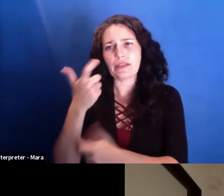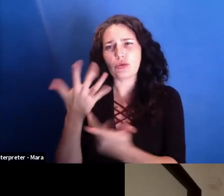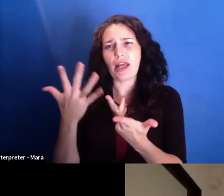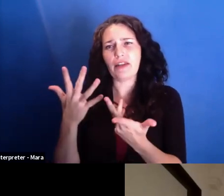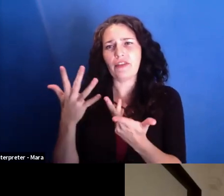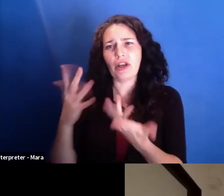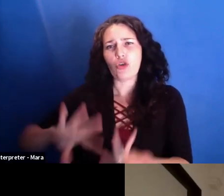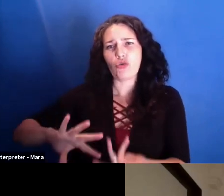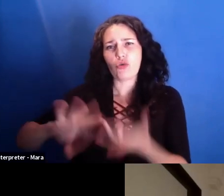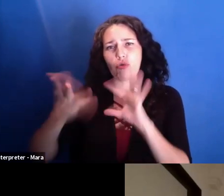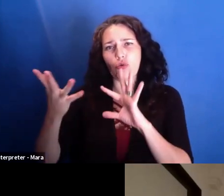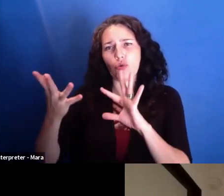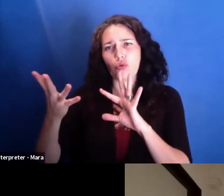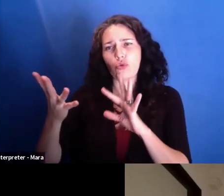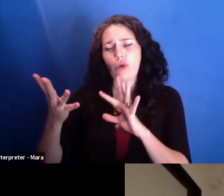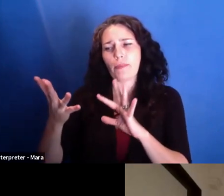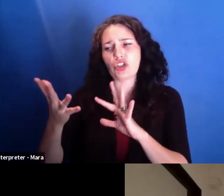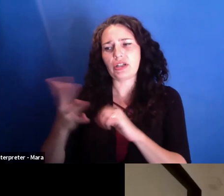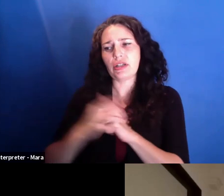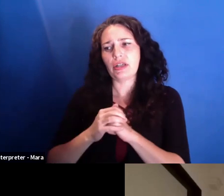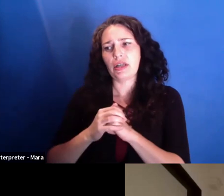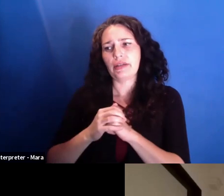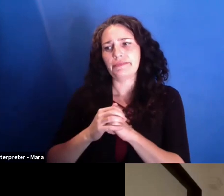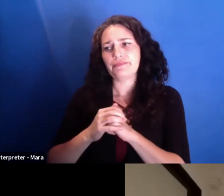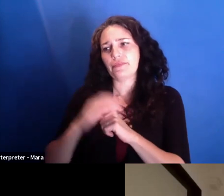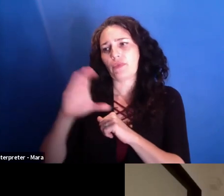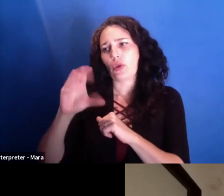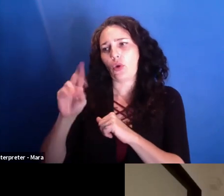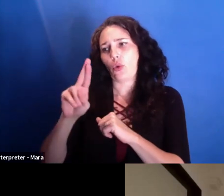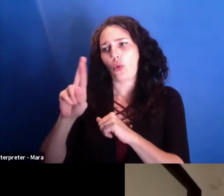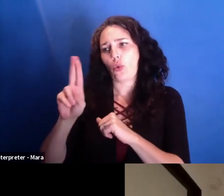about the government and the prime ministers